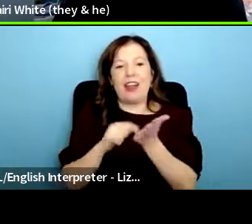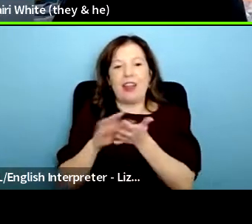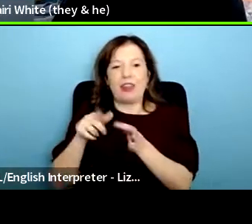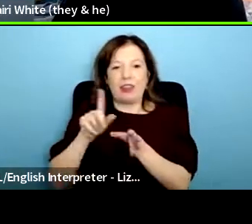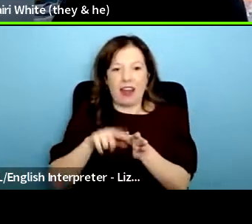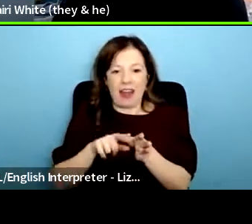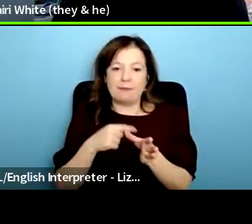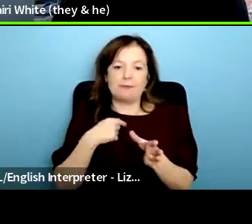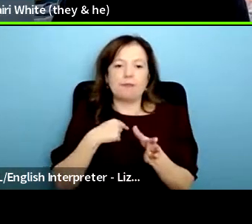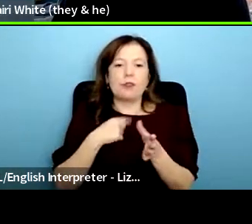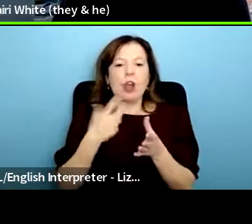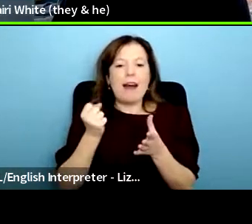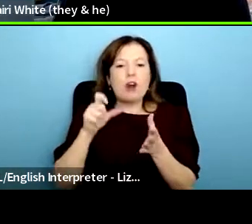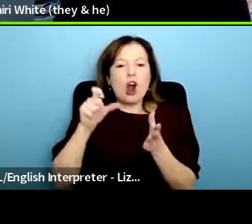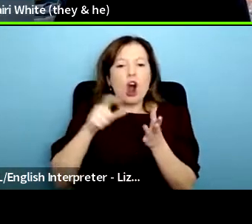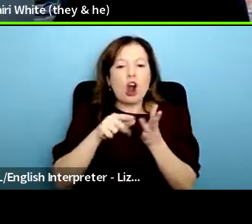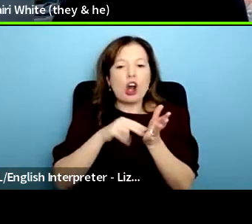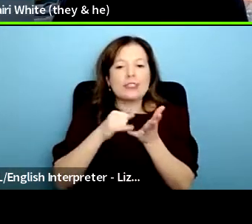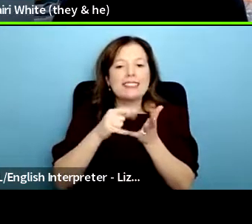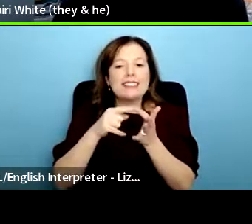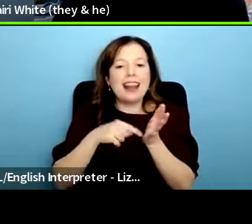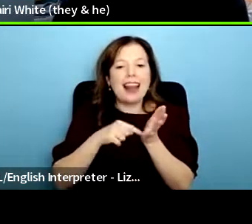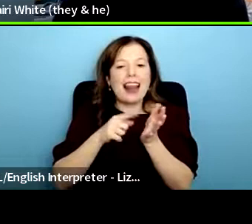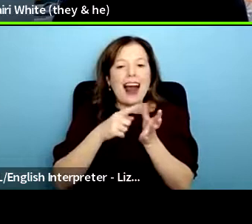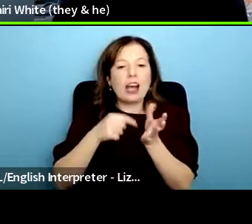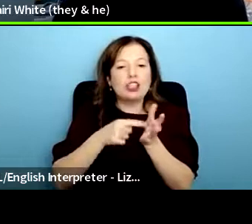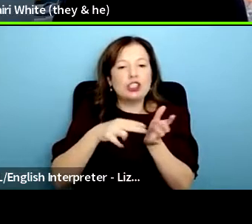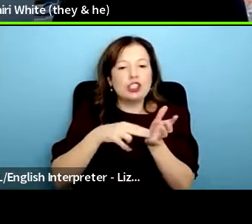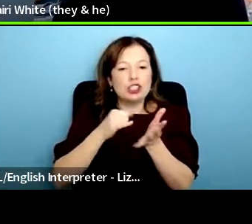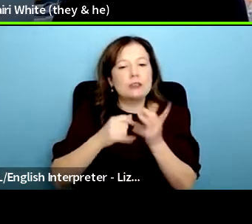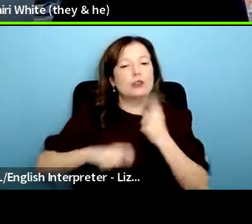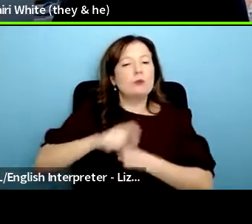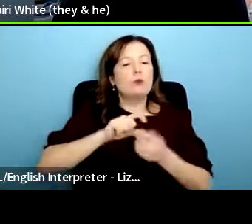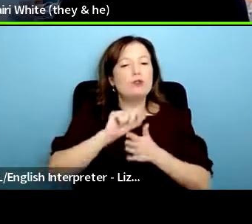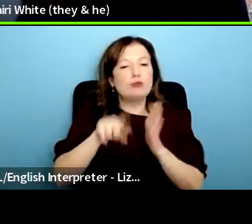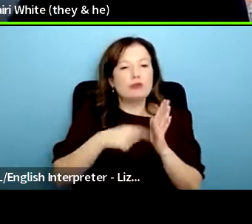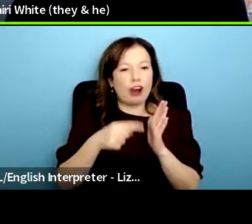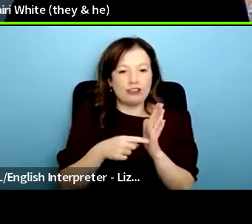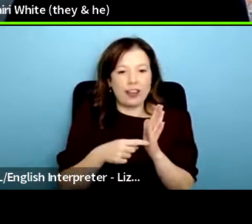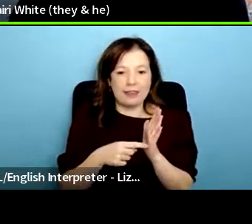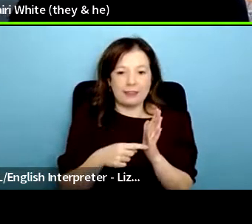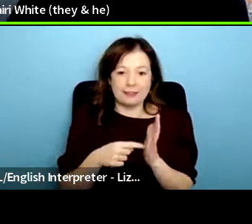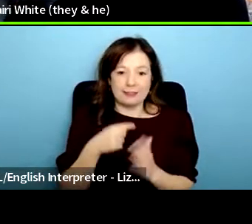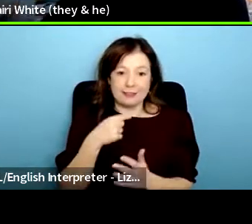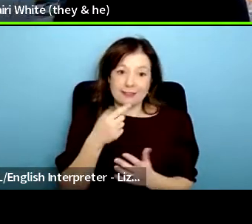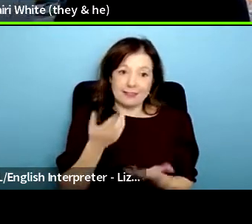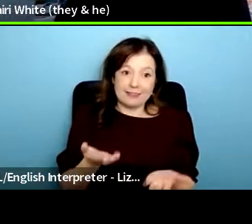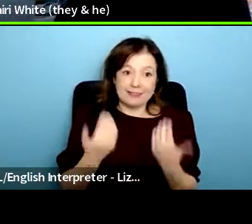project uh it's my pleasure to welcome you to the first part of um the first panel of NSUN's agm